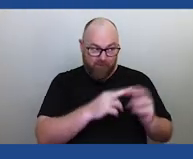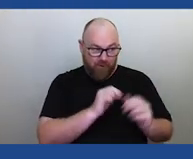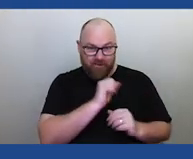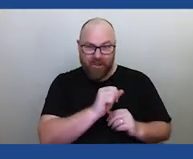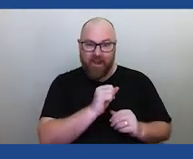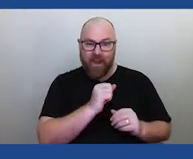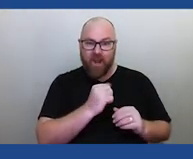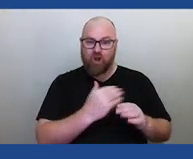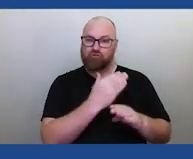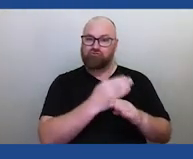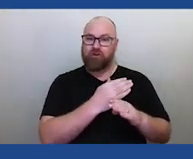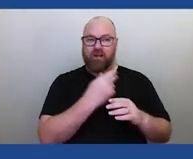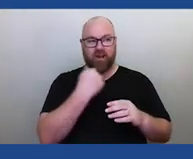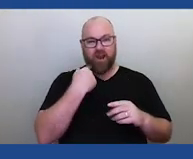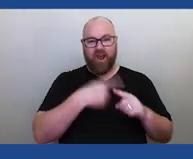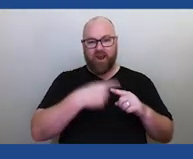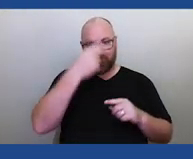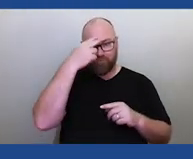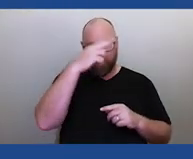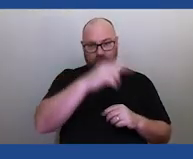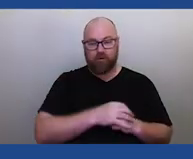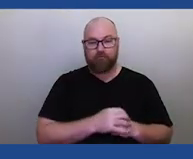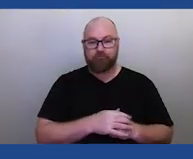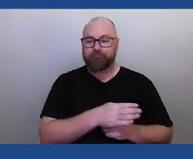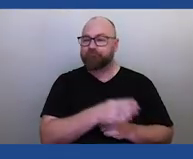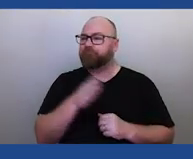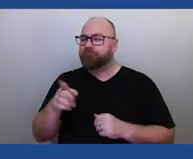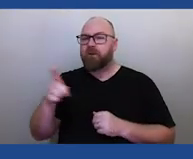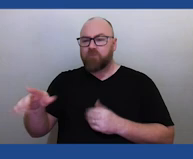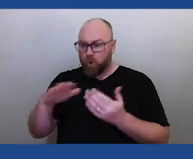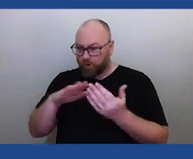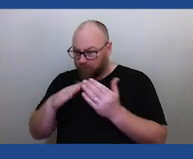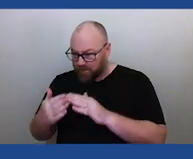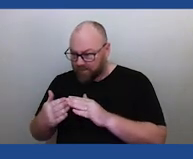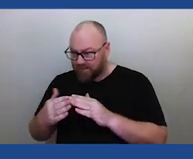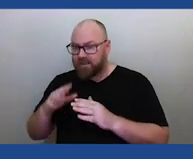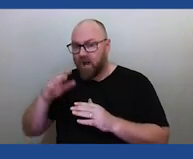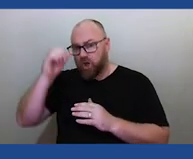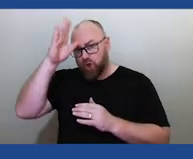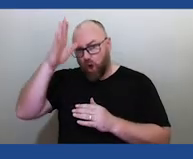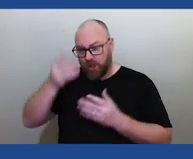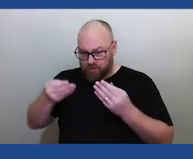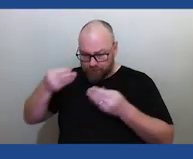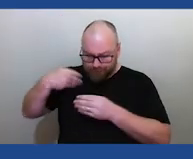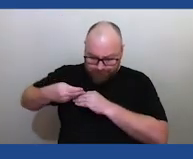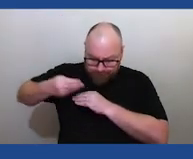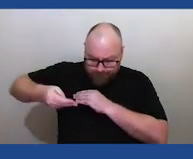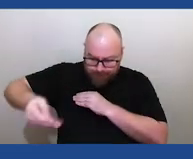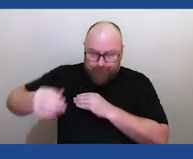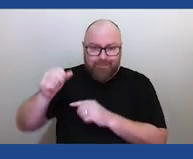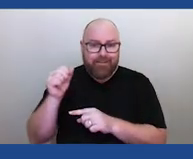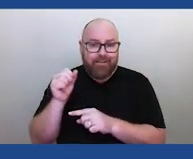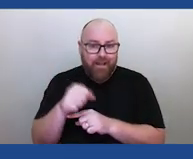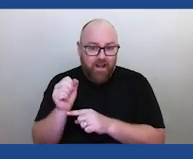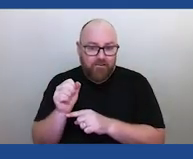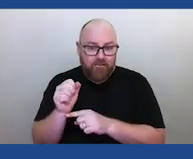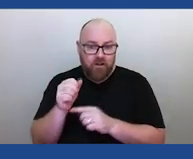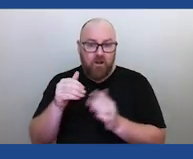With respect of the Communities, Yes, it is still happening. Knowledge is still being passed down. I don't know in the case of the Zugubau Mabaig